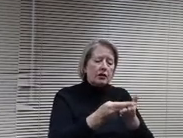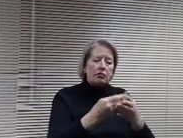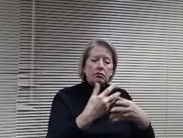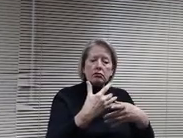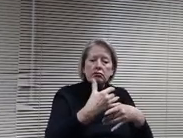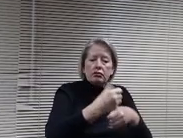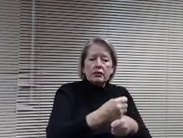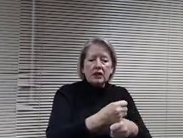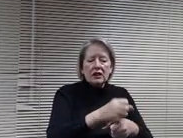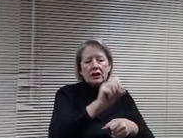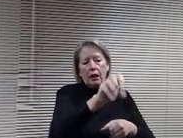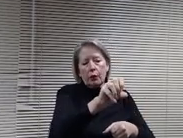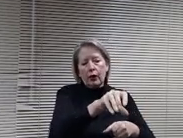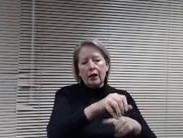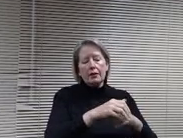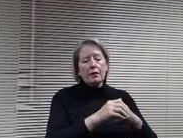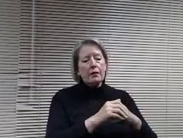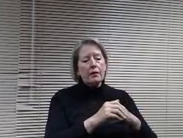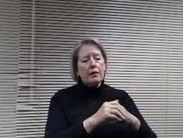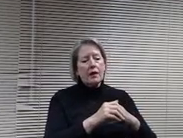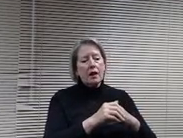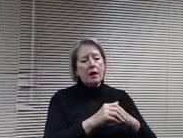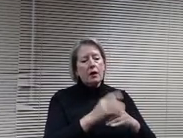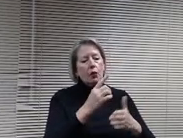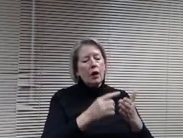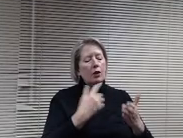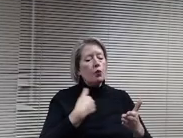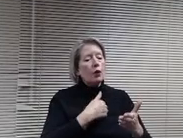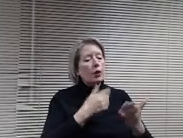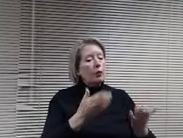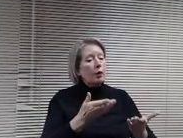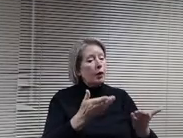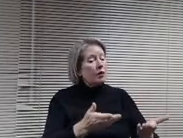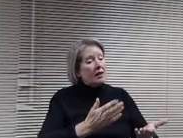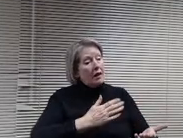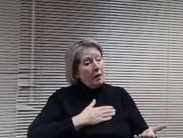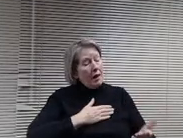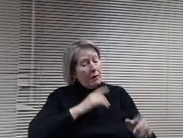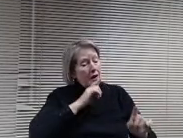standpoint in terms of what's being proposed. And be glad to answer any questions, thank you.